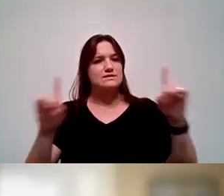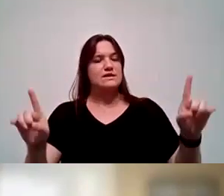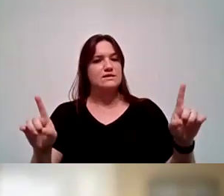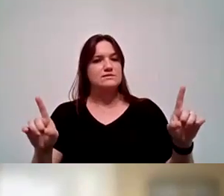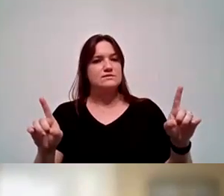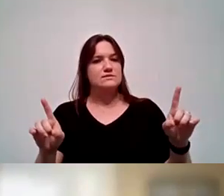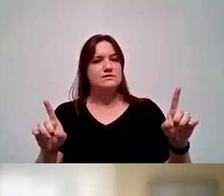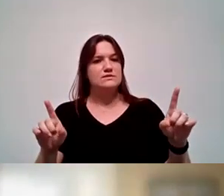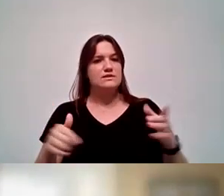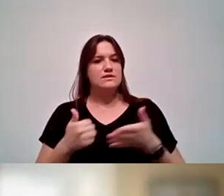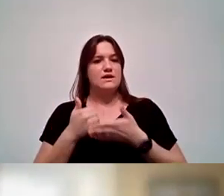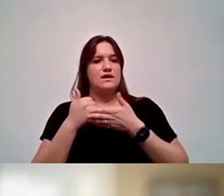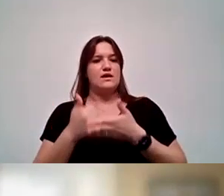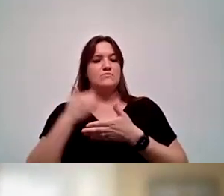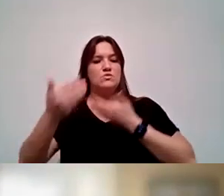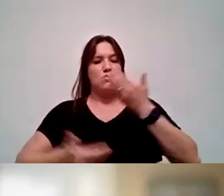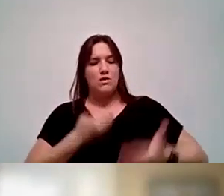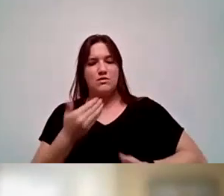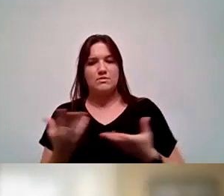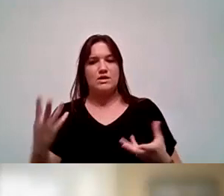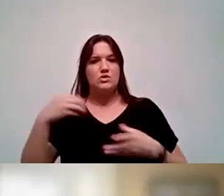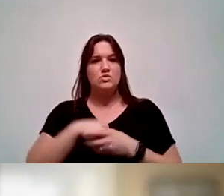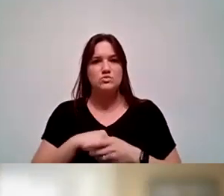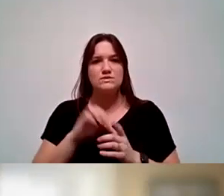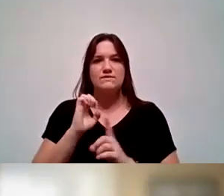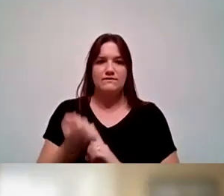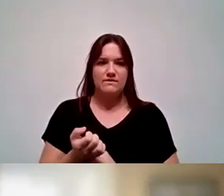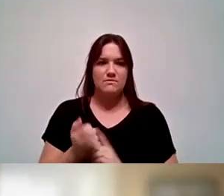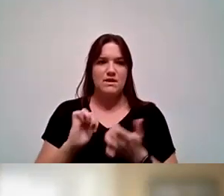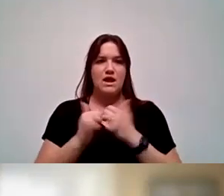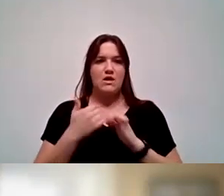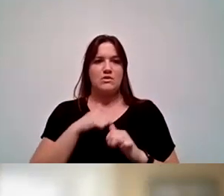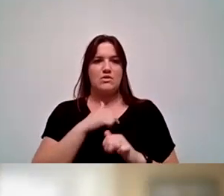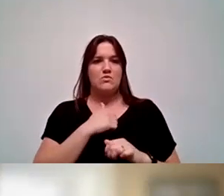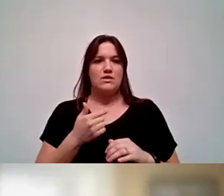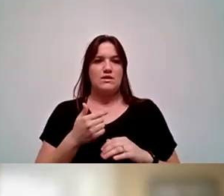that fosters a welcoming and inclusive environment? How can we enhance